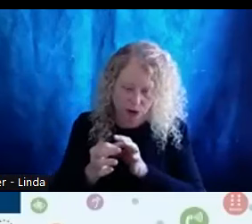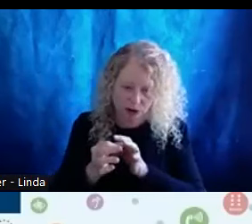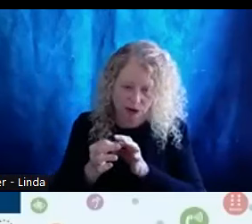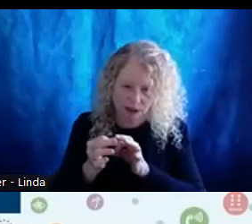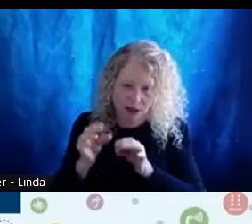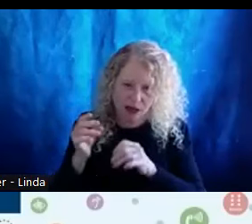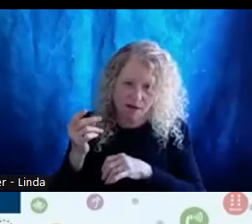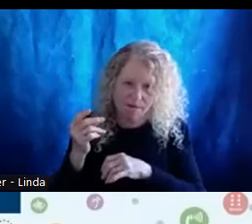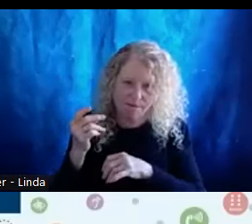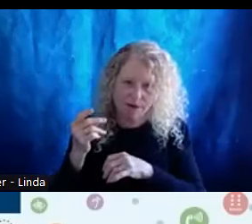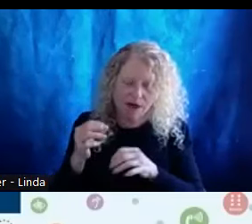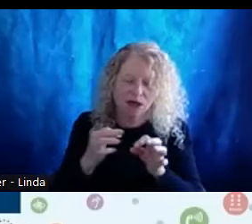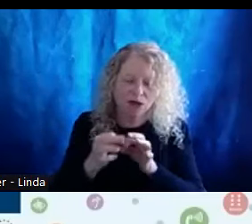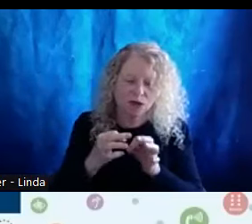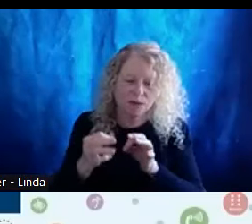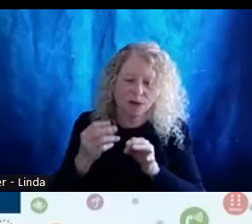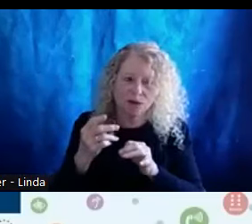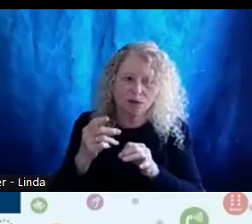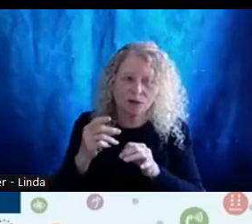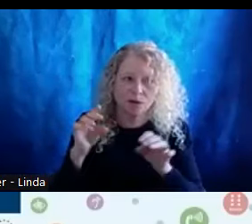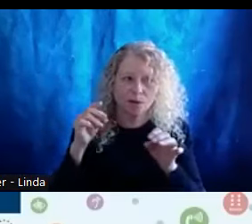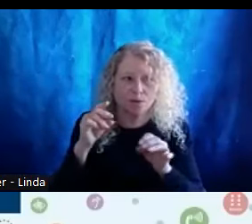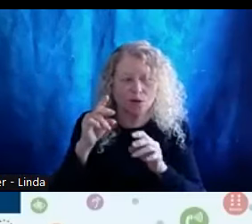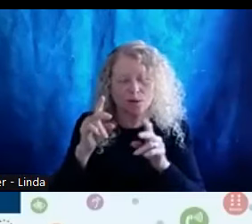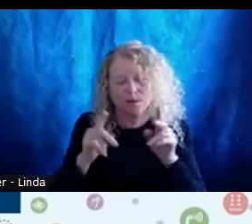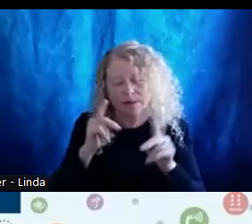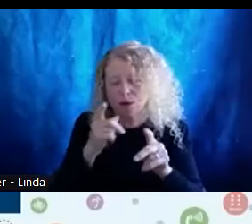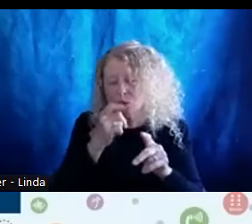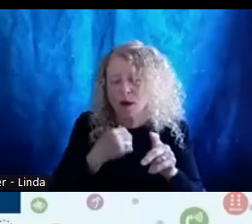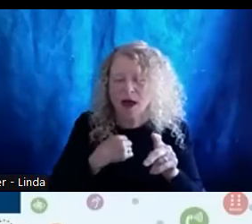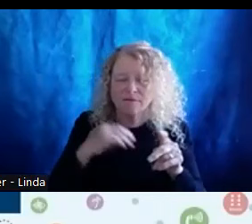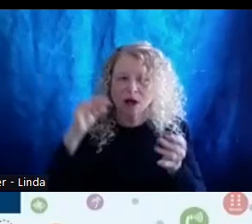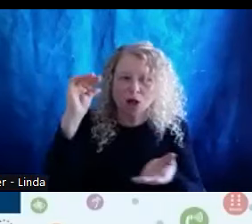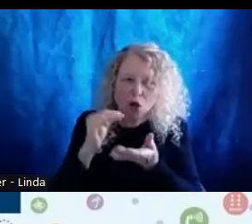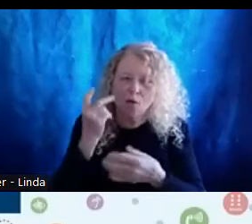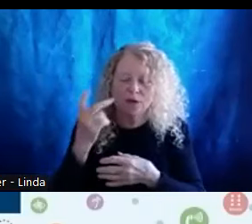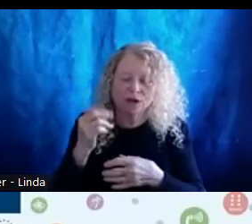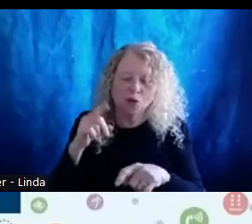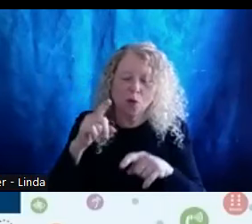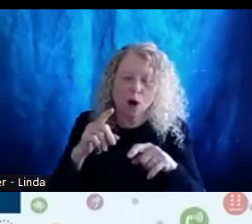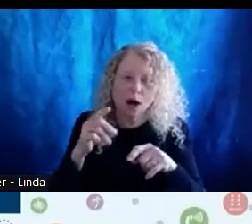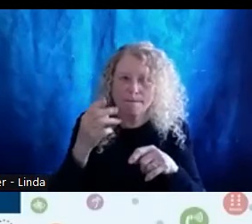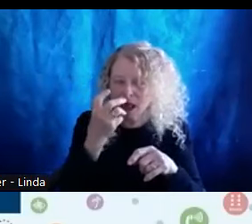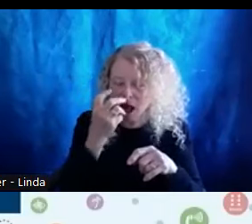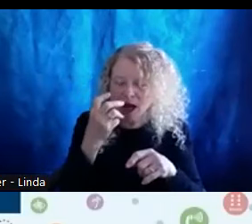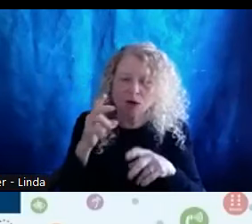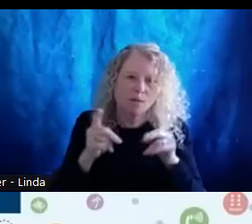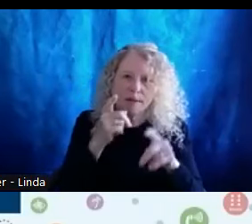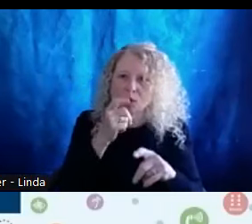who are on here who are blind or low vision and folks who may not have access to cameras right now.